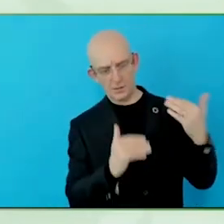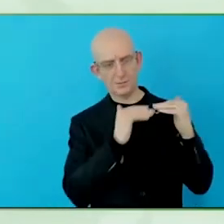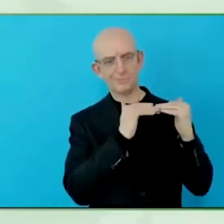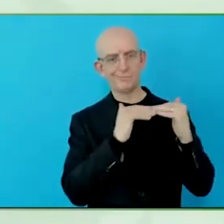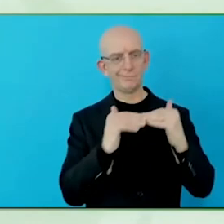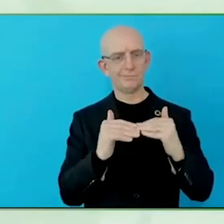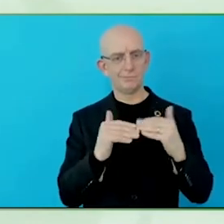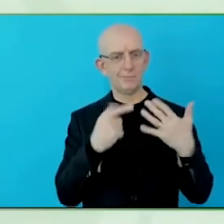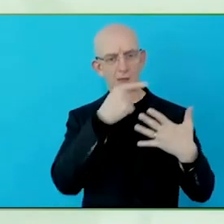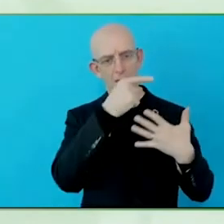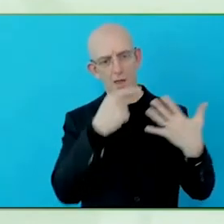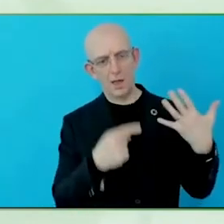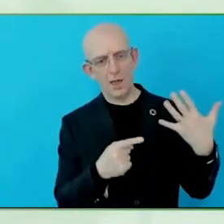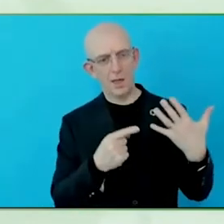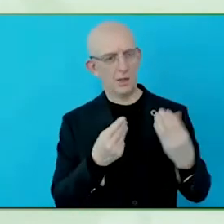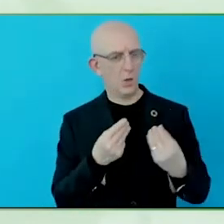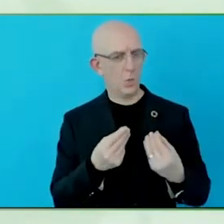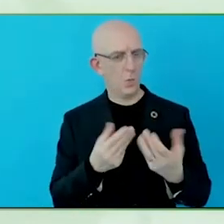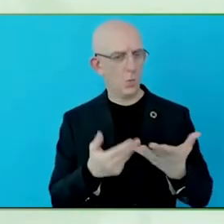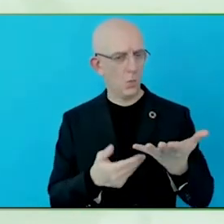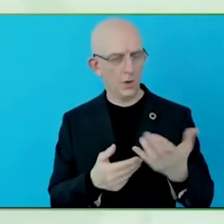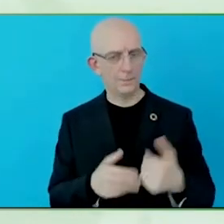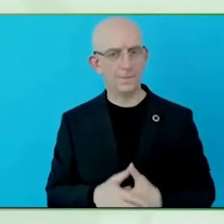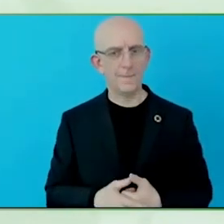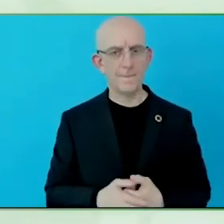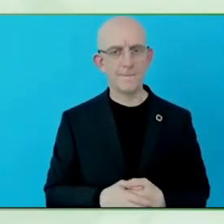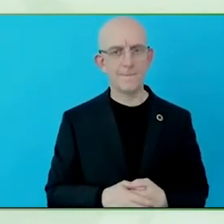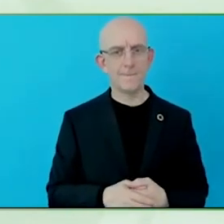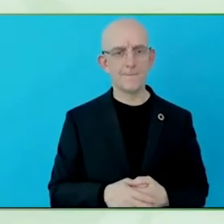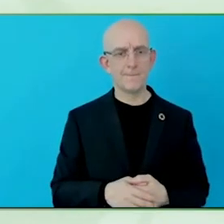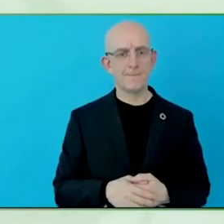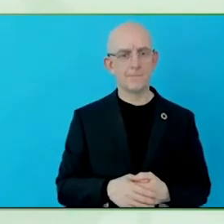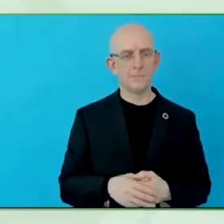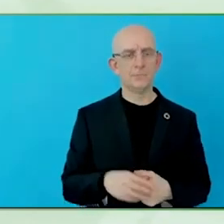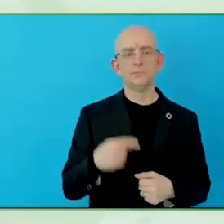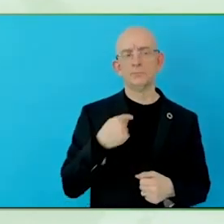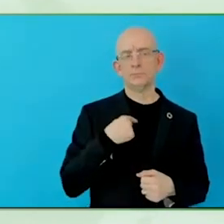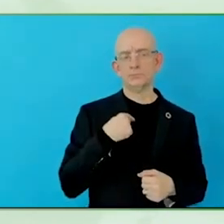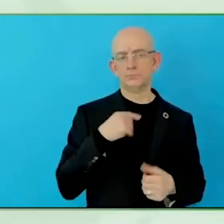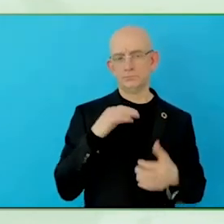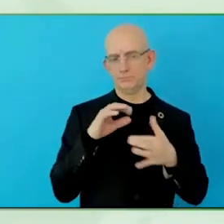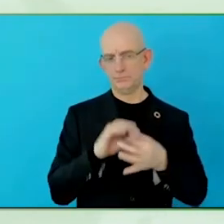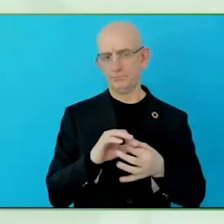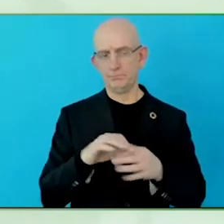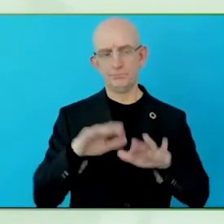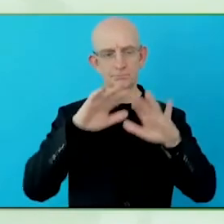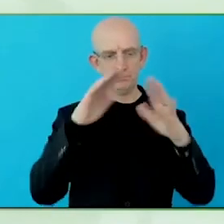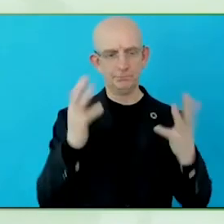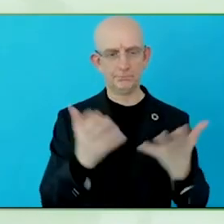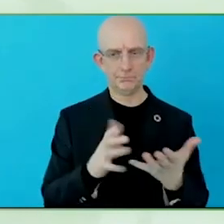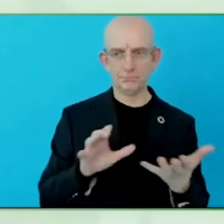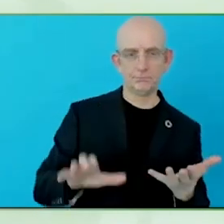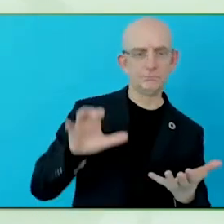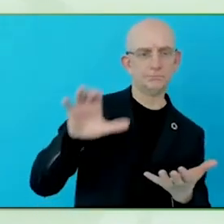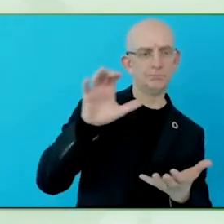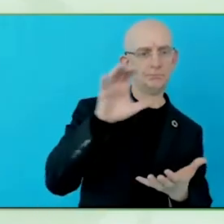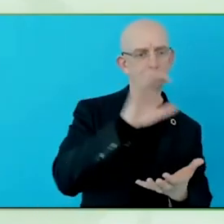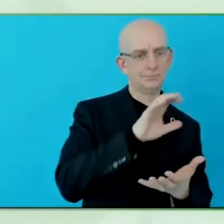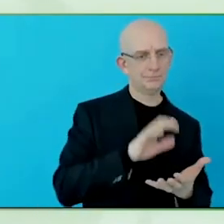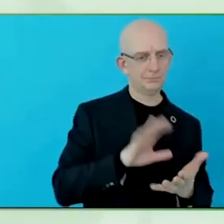hate the word upsell, but what you really want to do is if you have someone who has got a current account, you might want them to